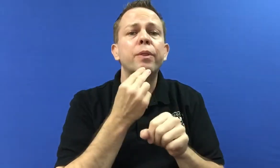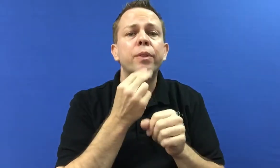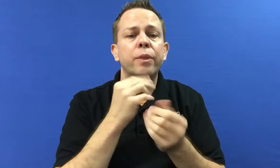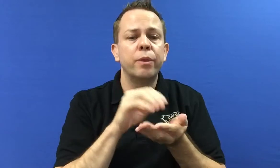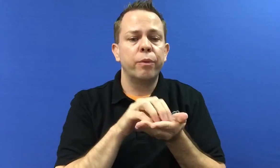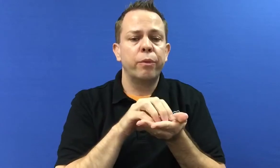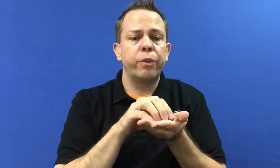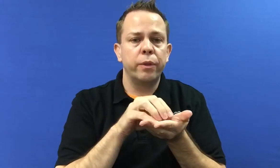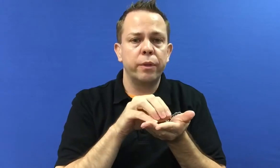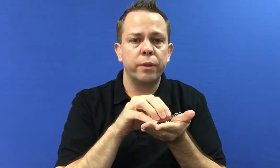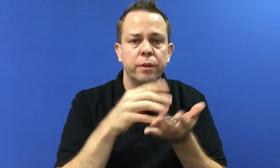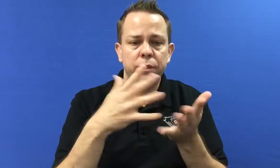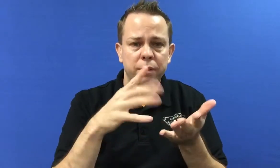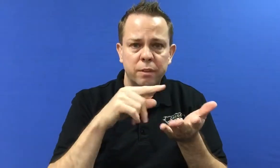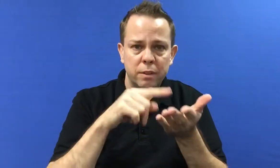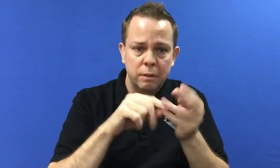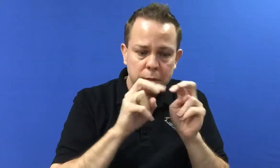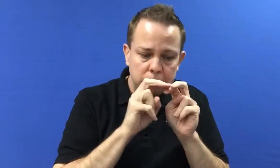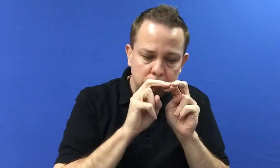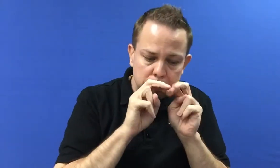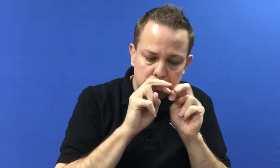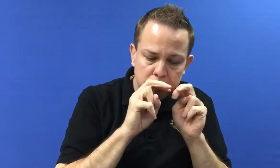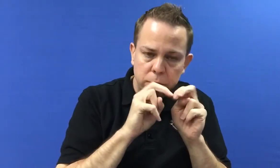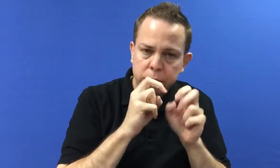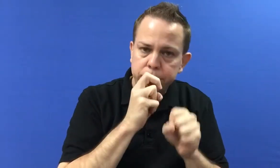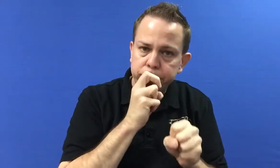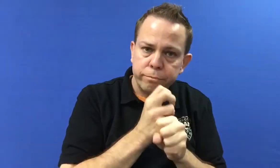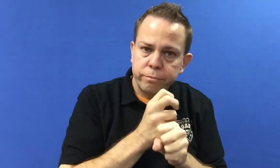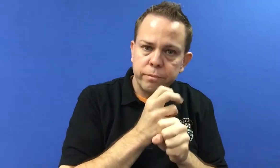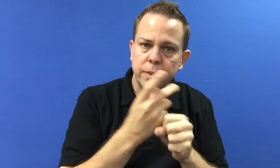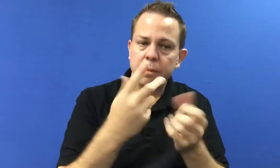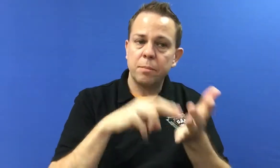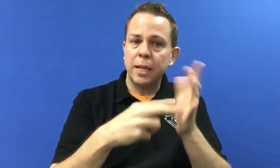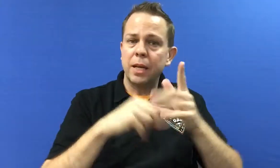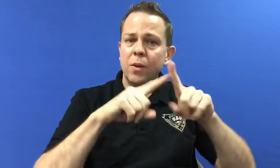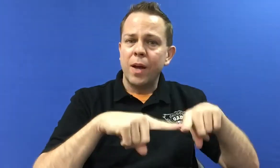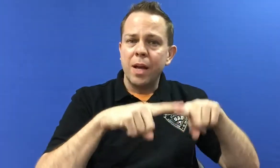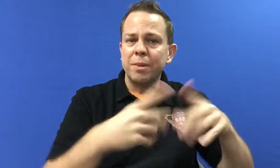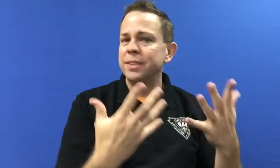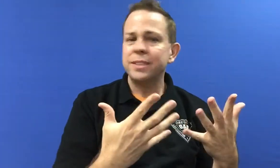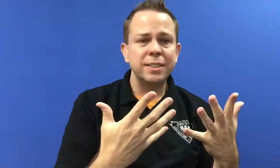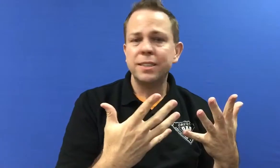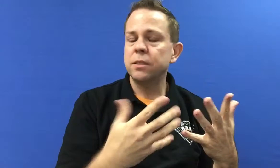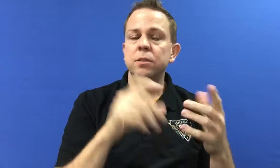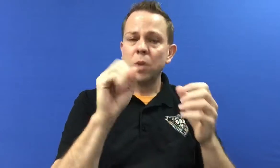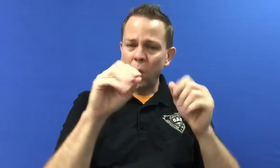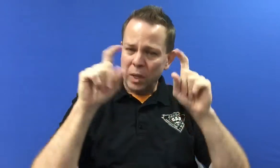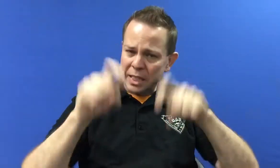If you only provide a little bit of information, it will be hard to know what the needs are in the community.